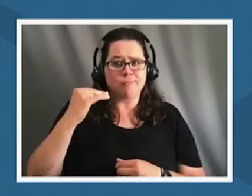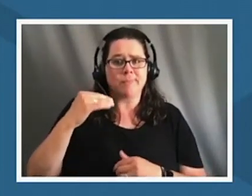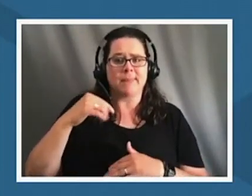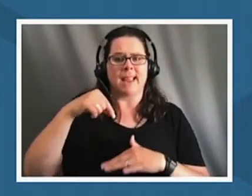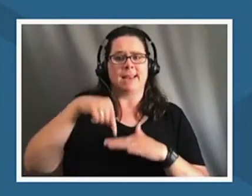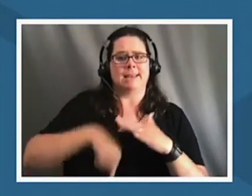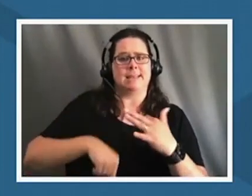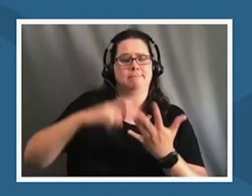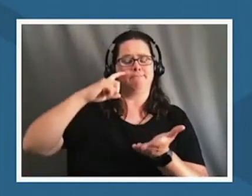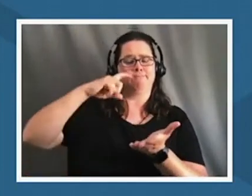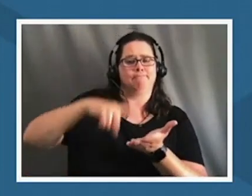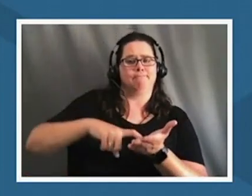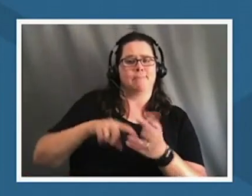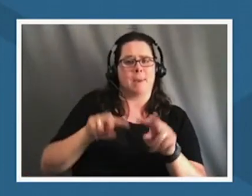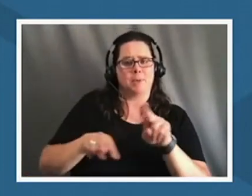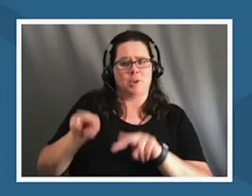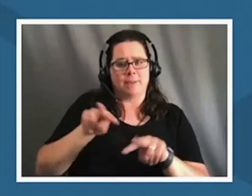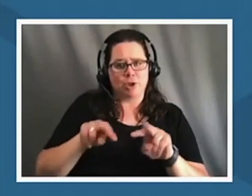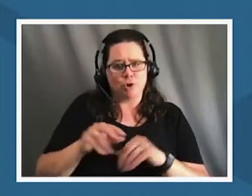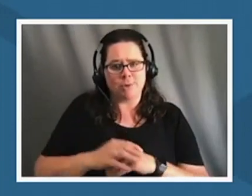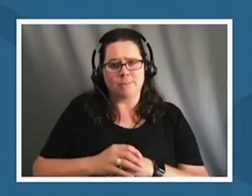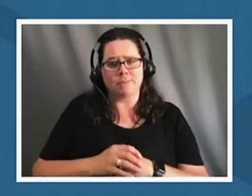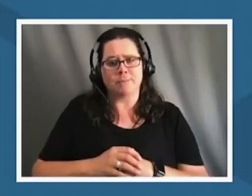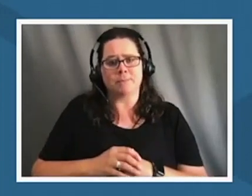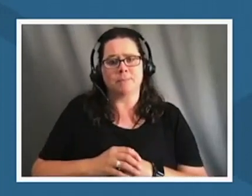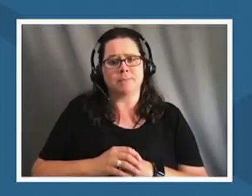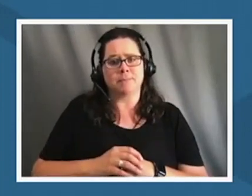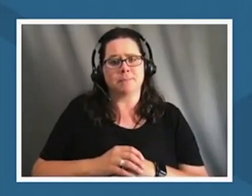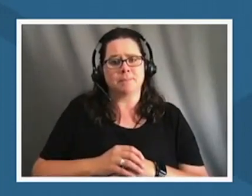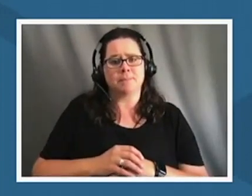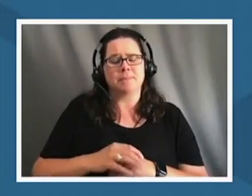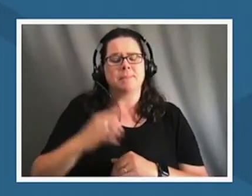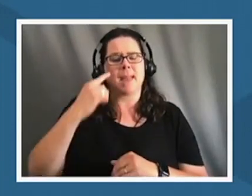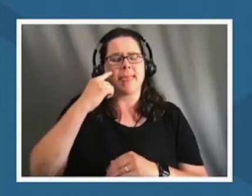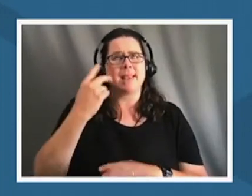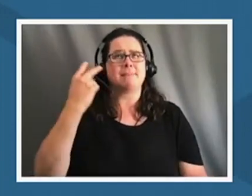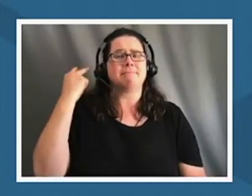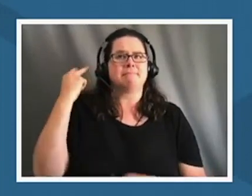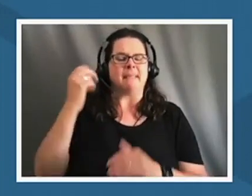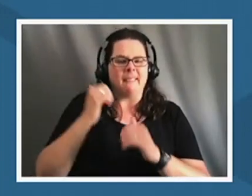i um